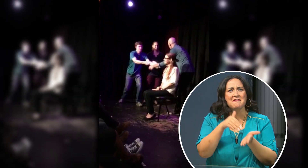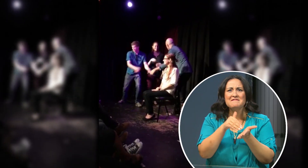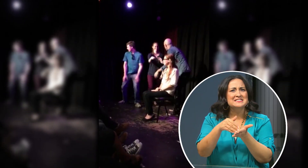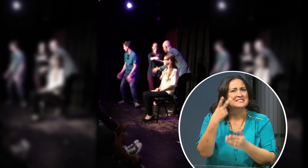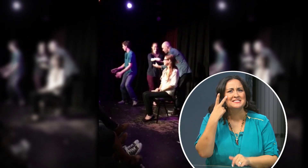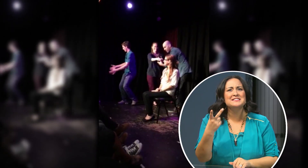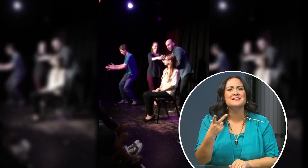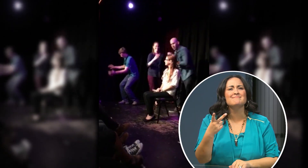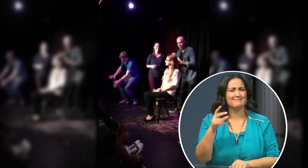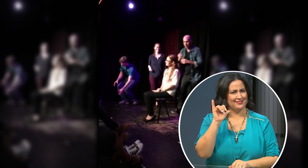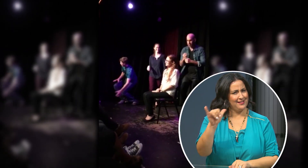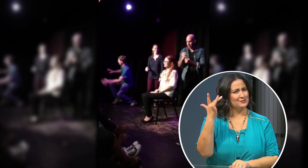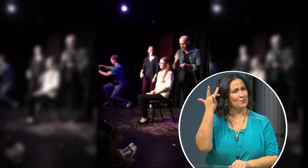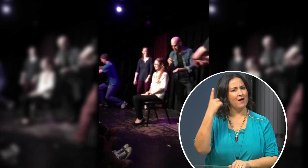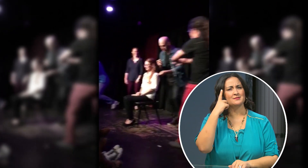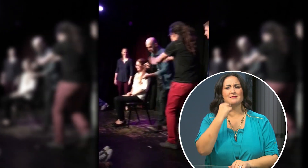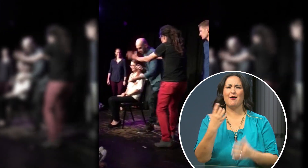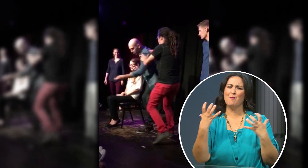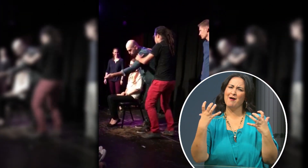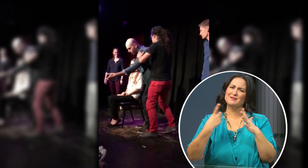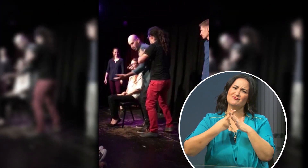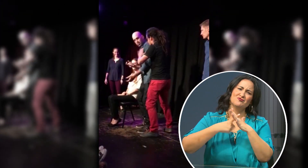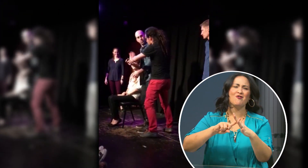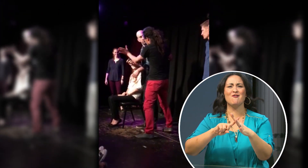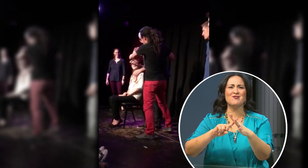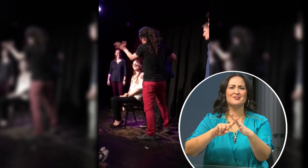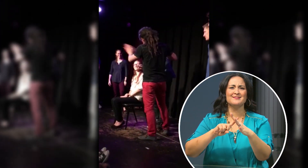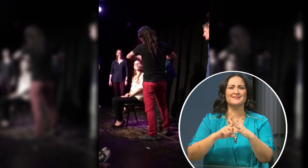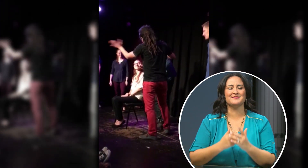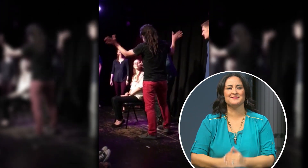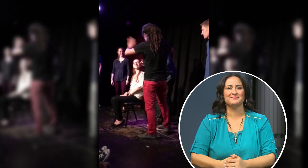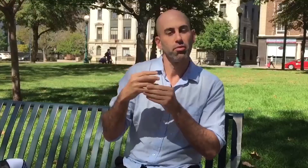in the Deaf community. That’s why Doug decided to start them.